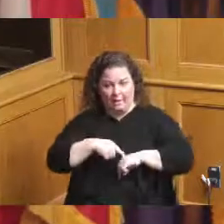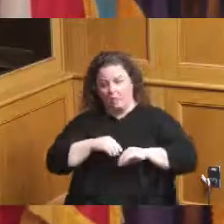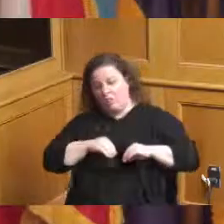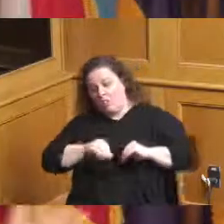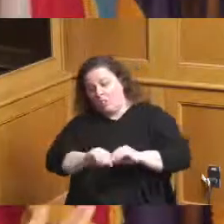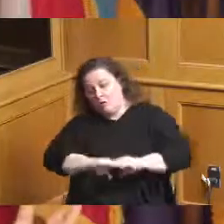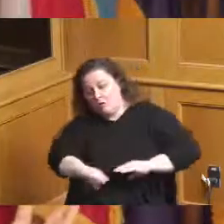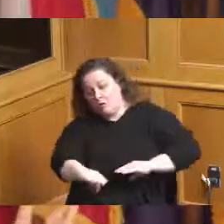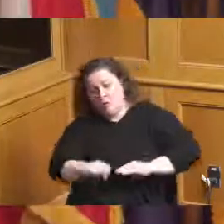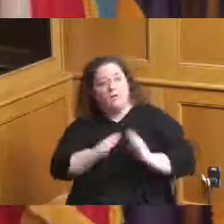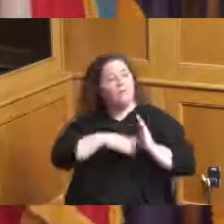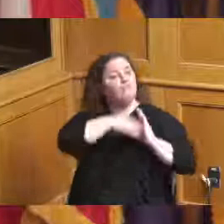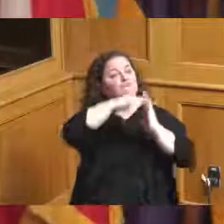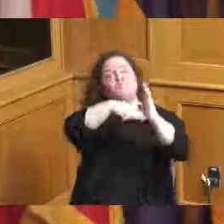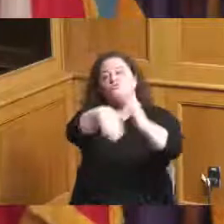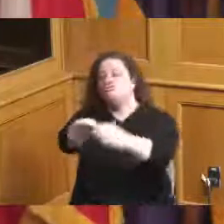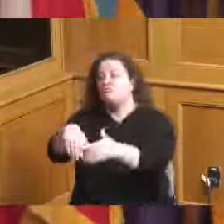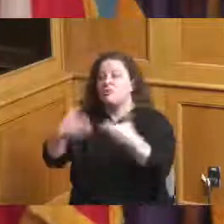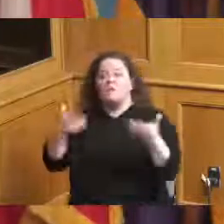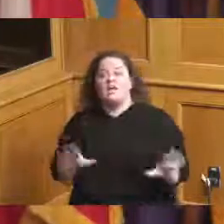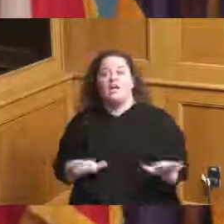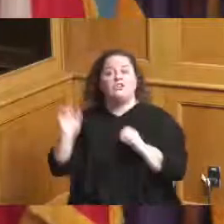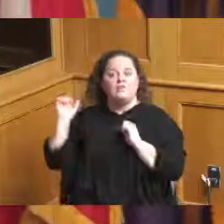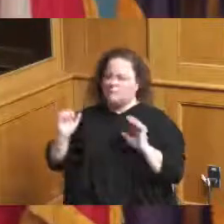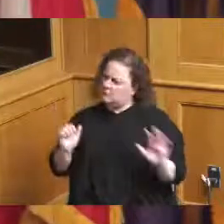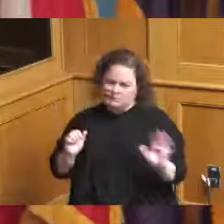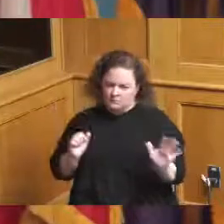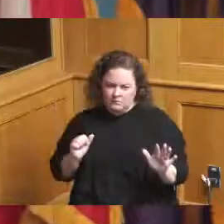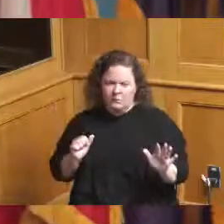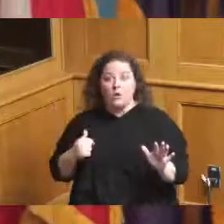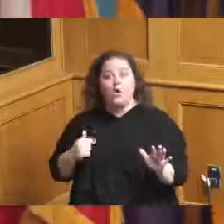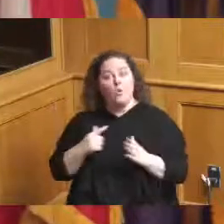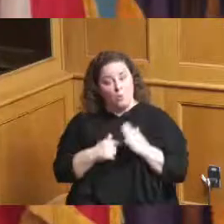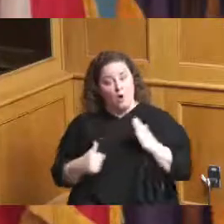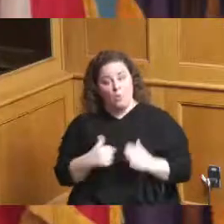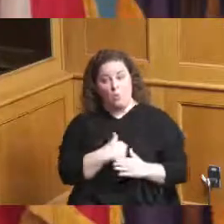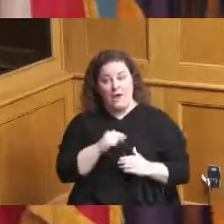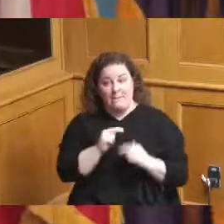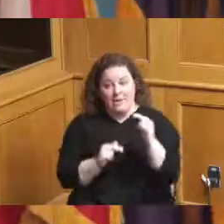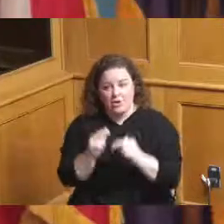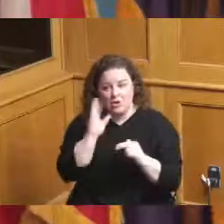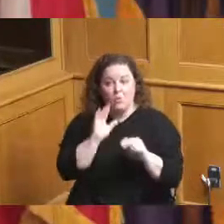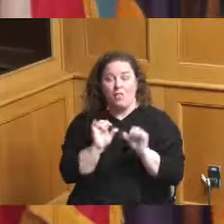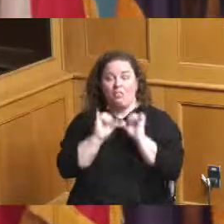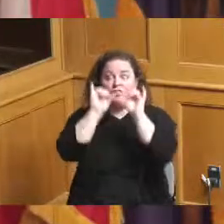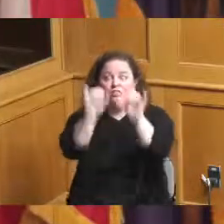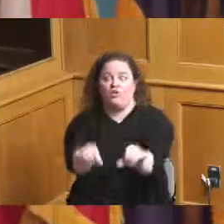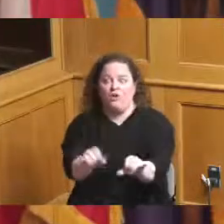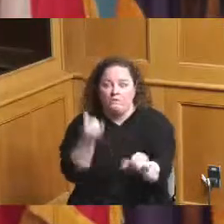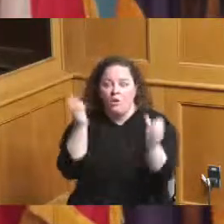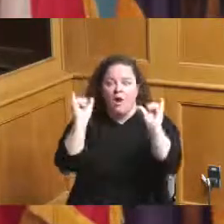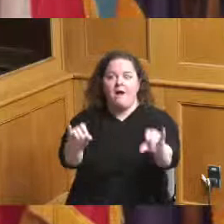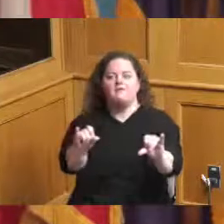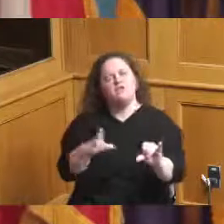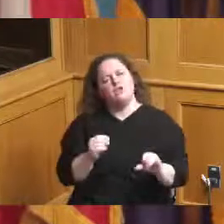you out these things we're building will be around forever so for me I want to make sure that we do